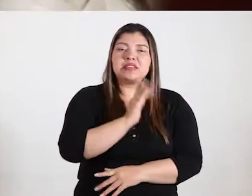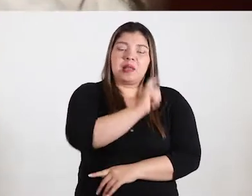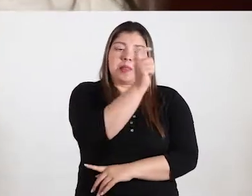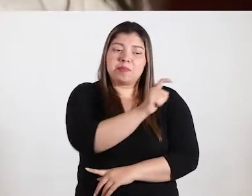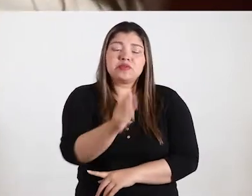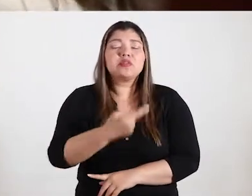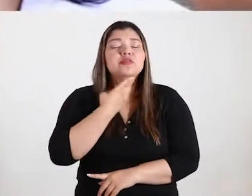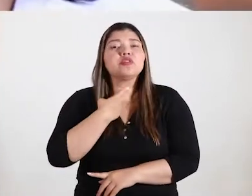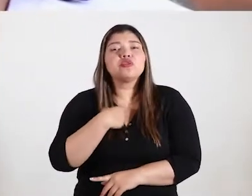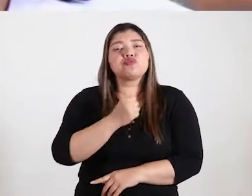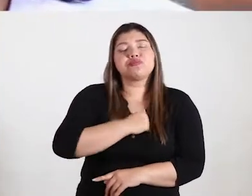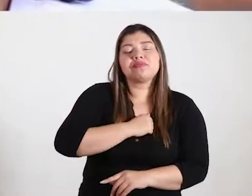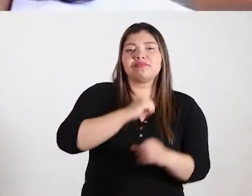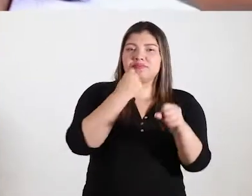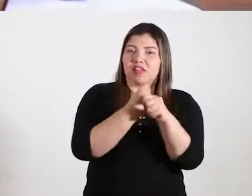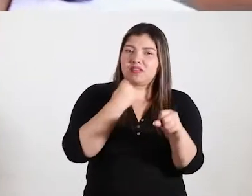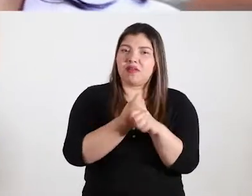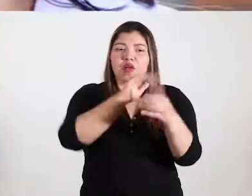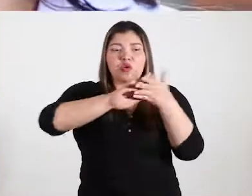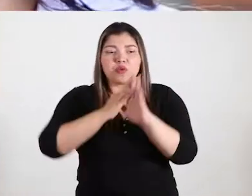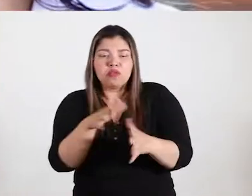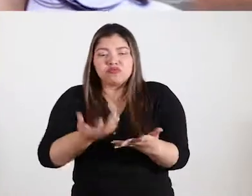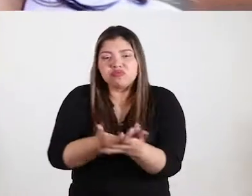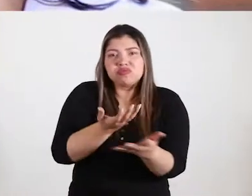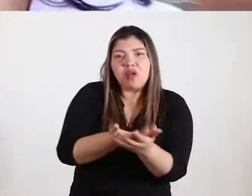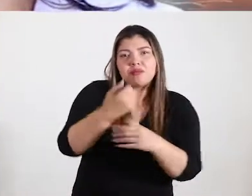work with communities that are interested in serving as bridges